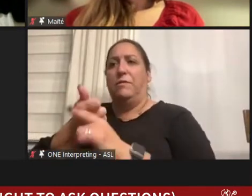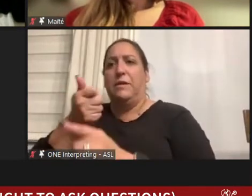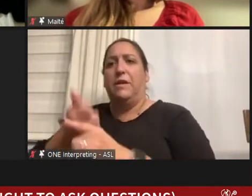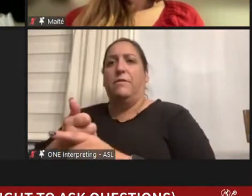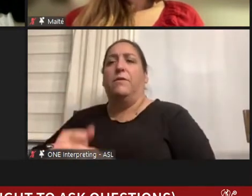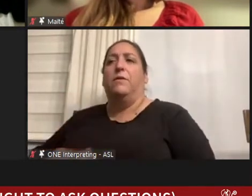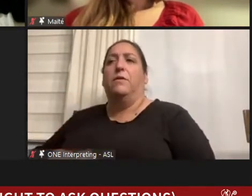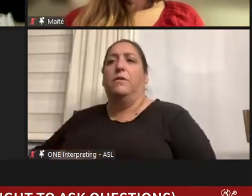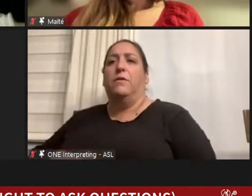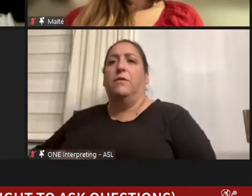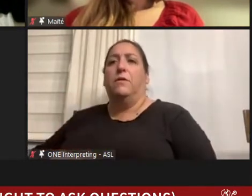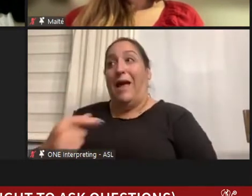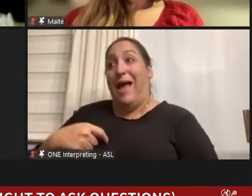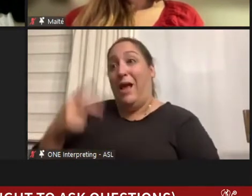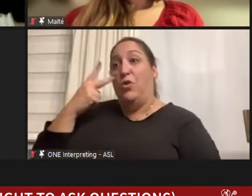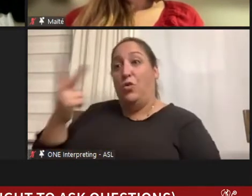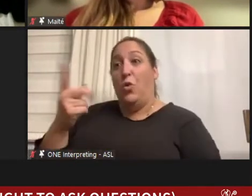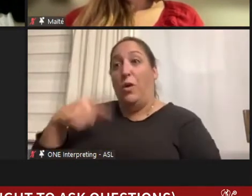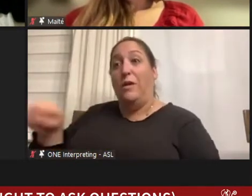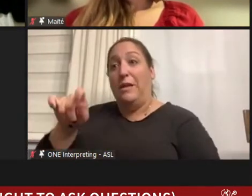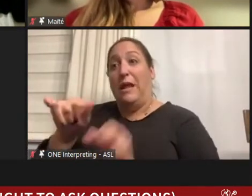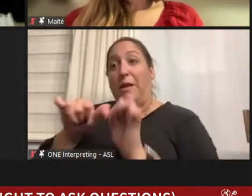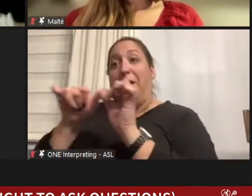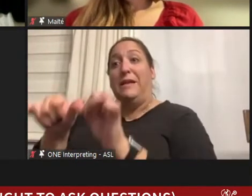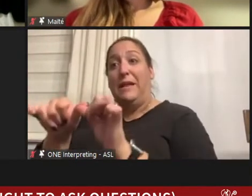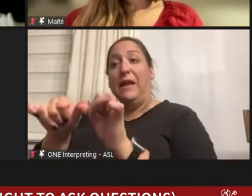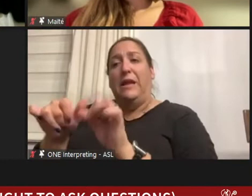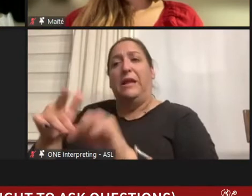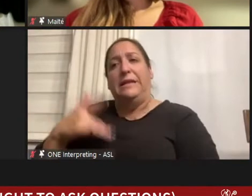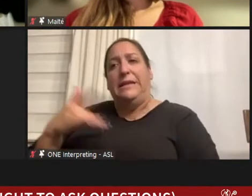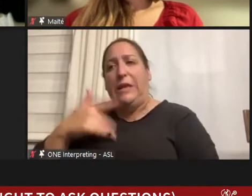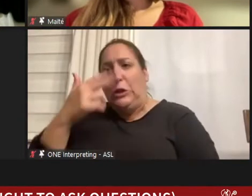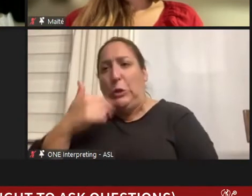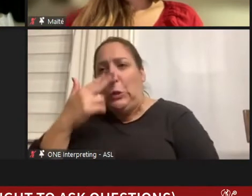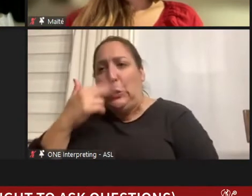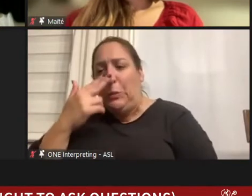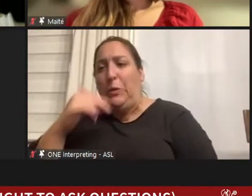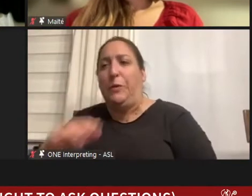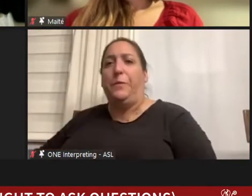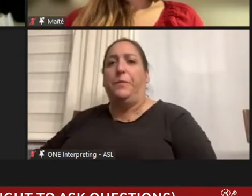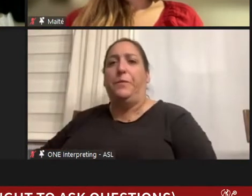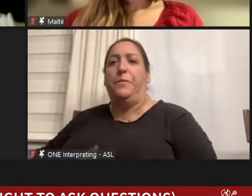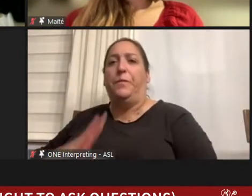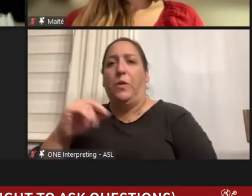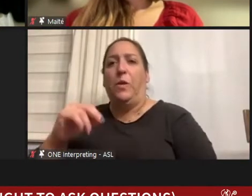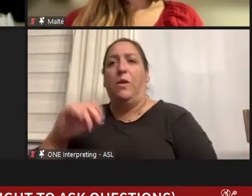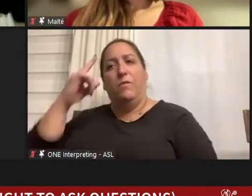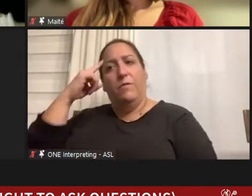that maintained a sense of humor and were very optimistic about their future,